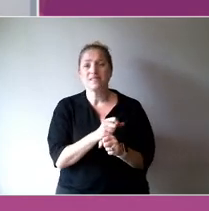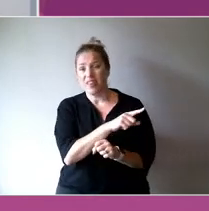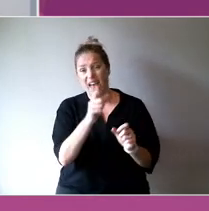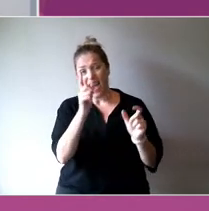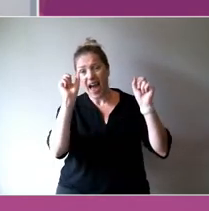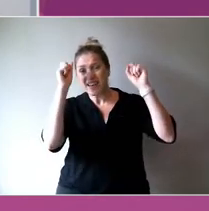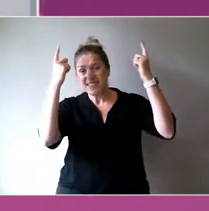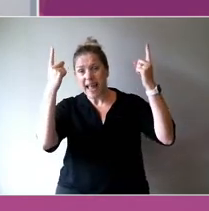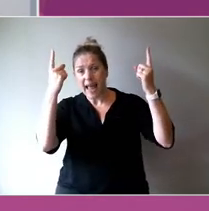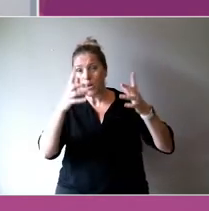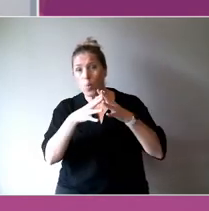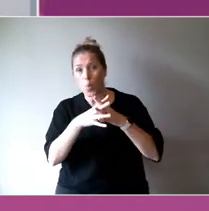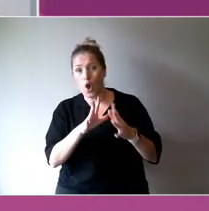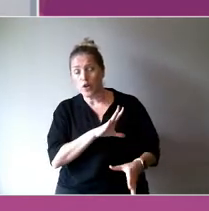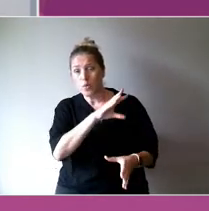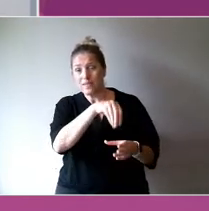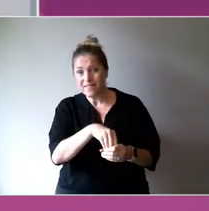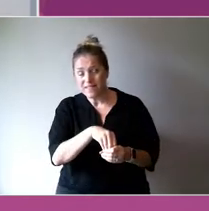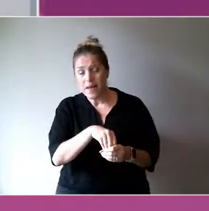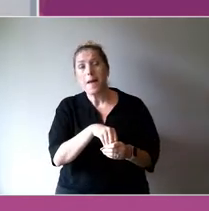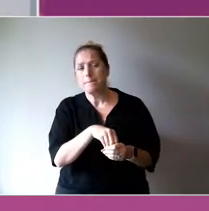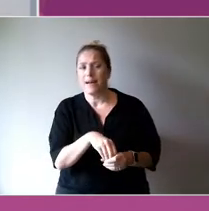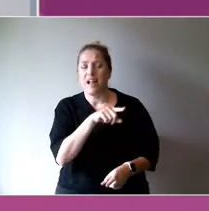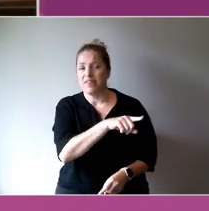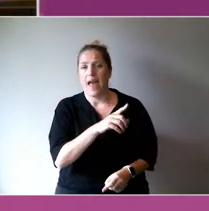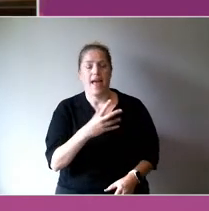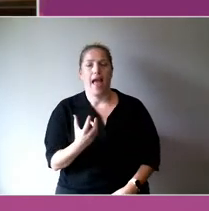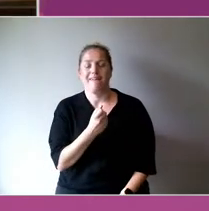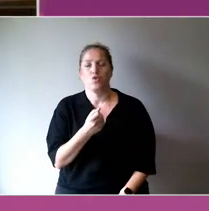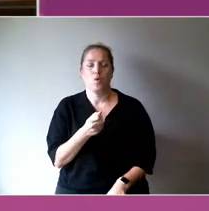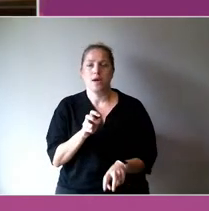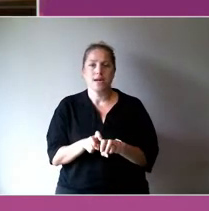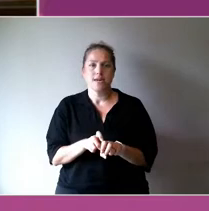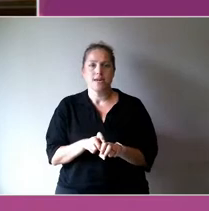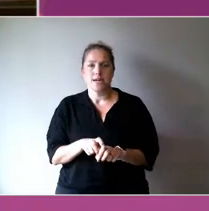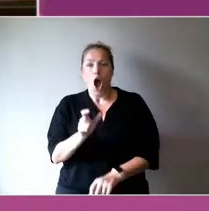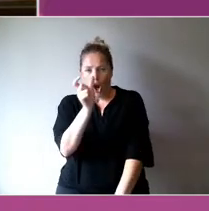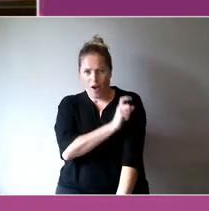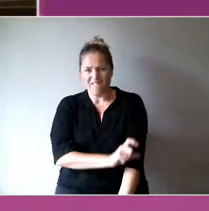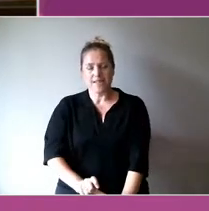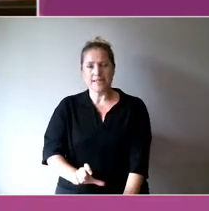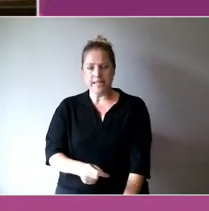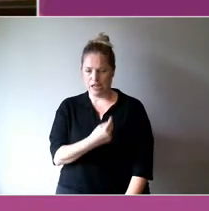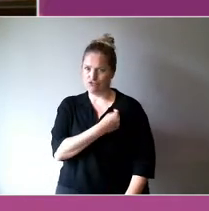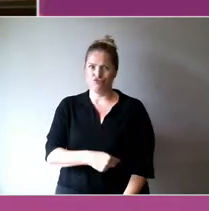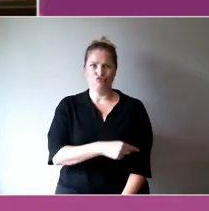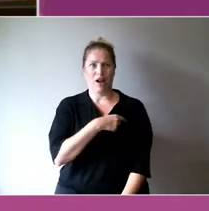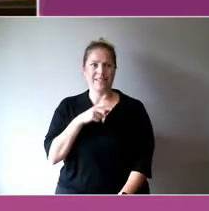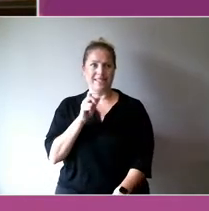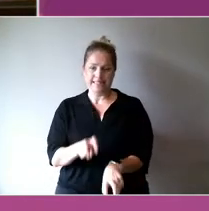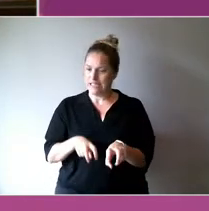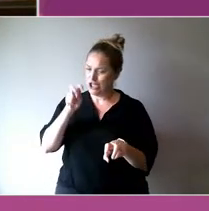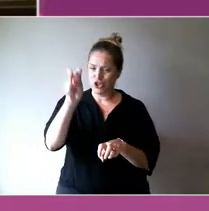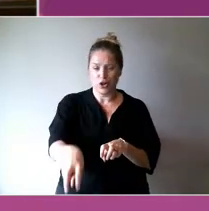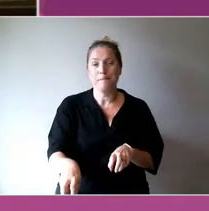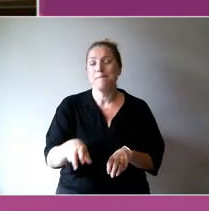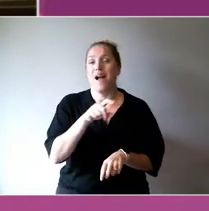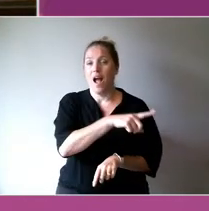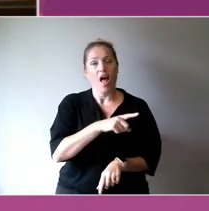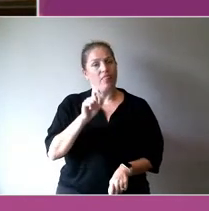It's an evidence battle to give confidence those returns will come. That's where we faced some of the challenges.